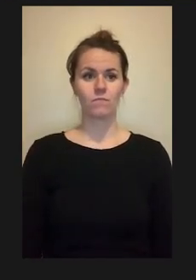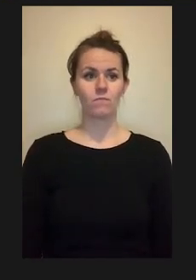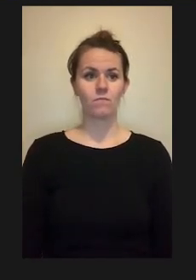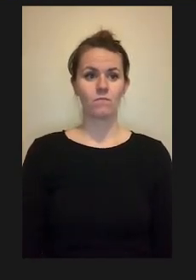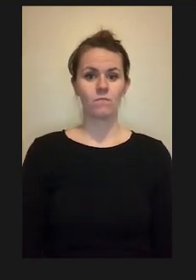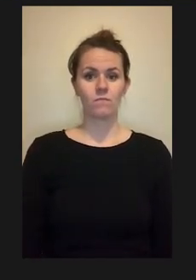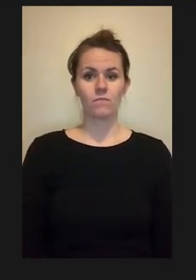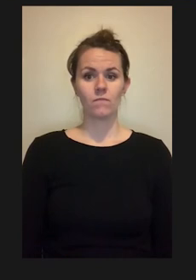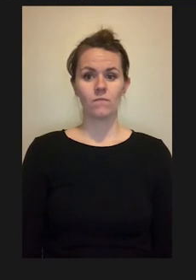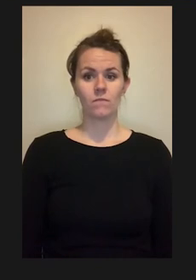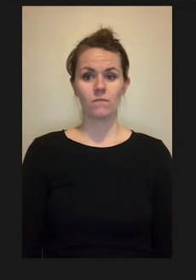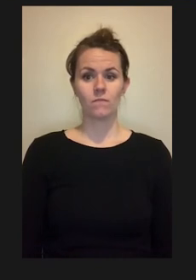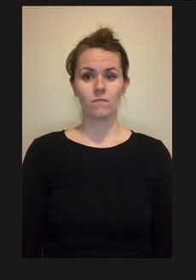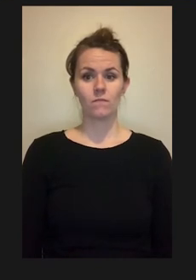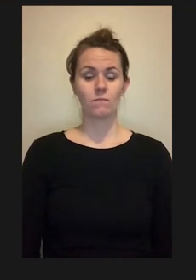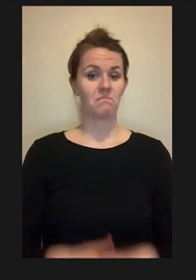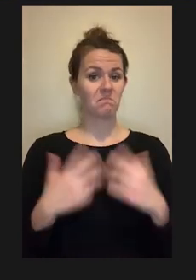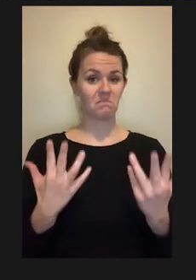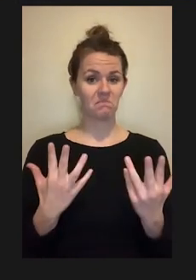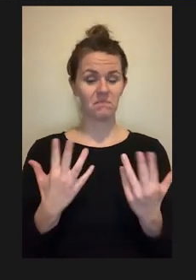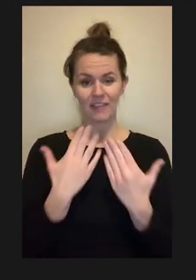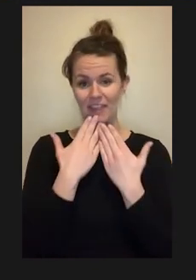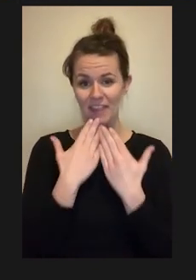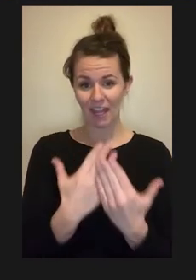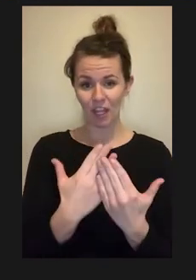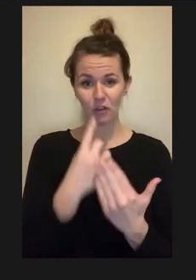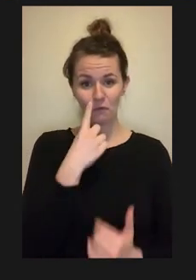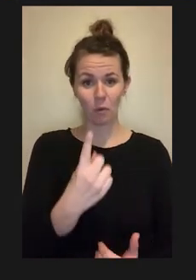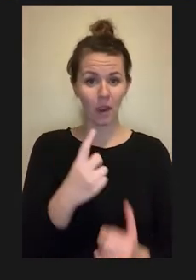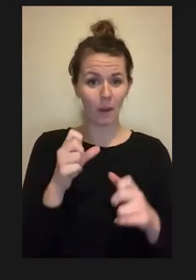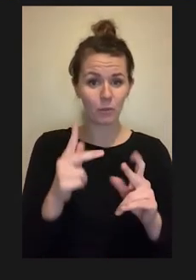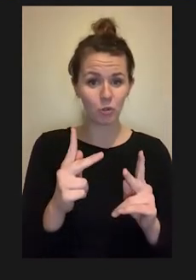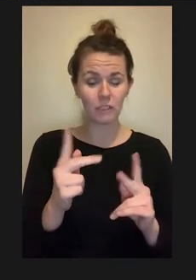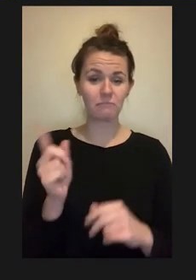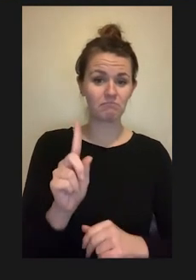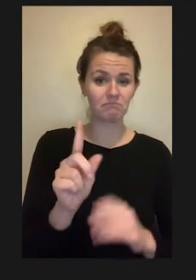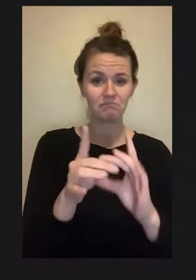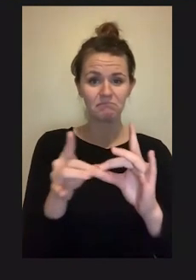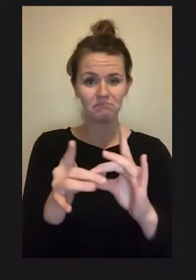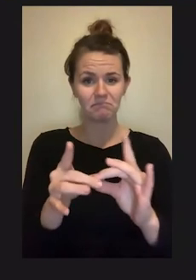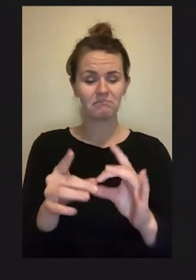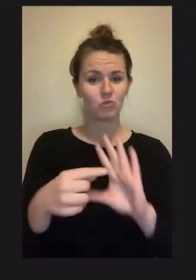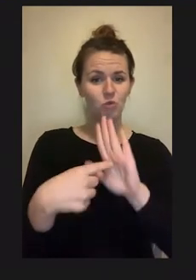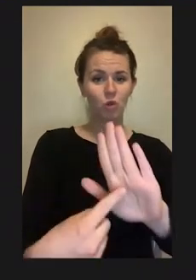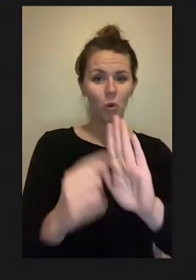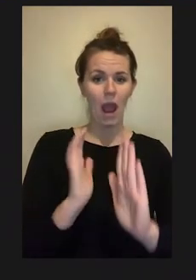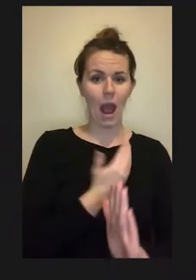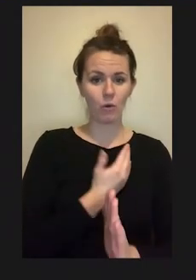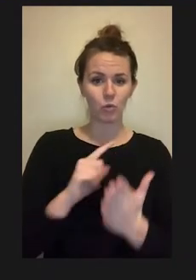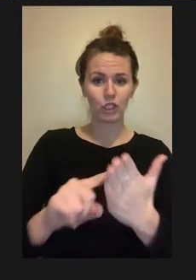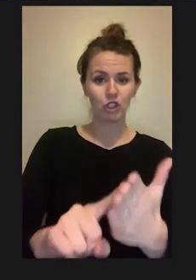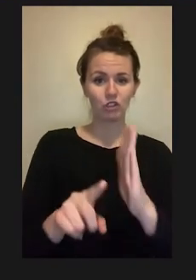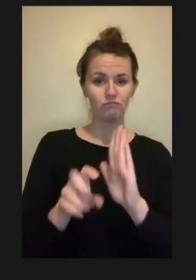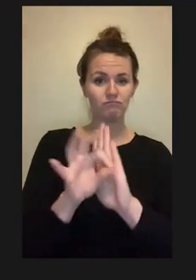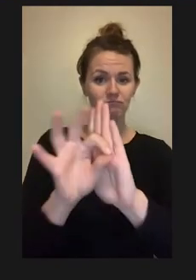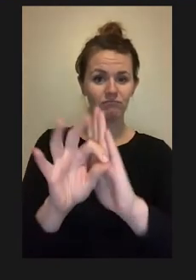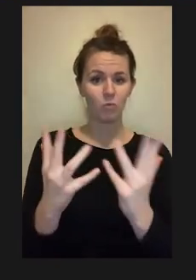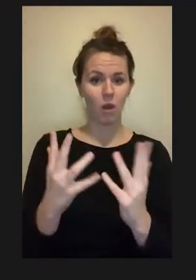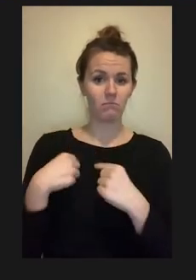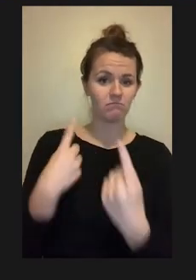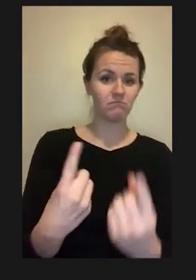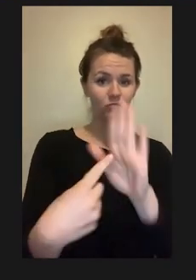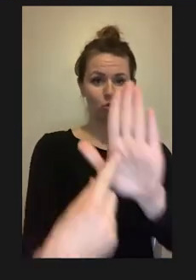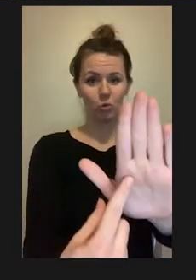So thank you for this opportunity to share what we found. I’m very grateful to the National Academies